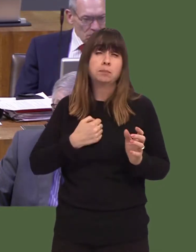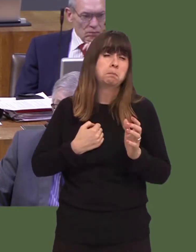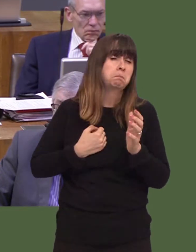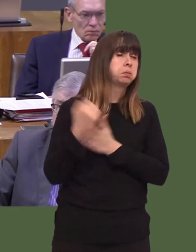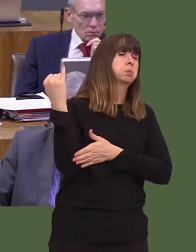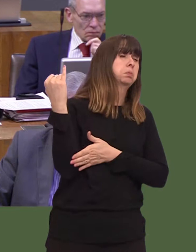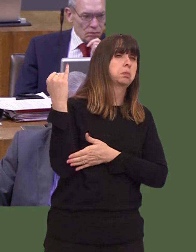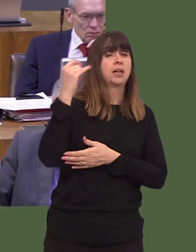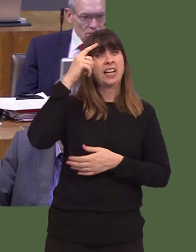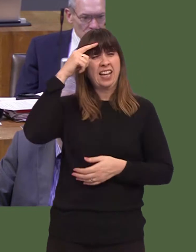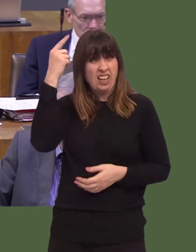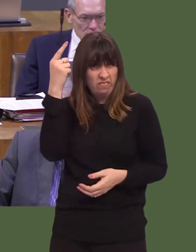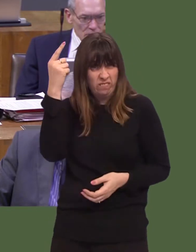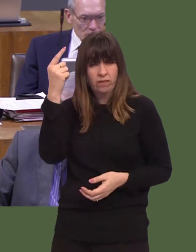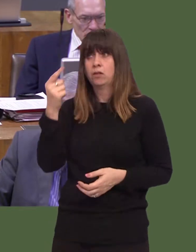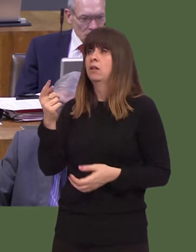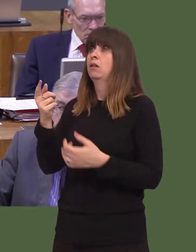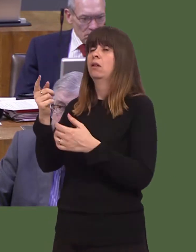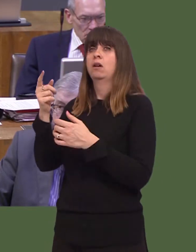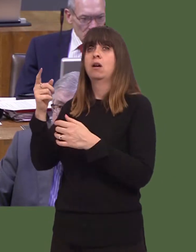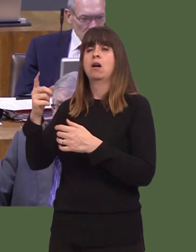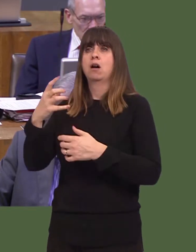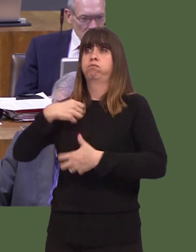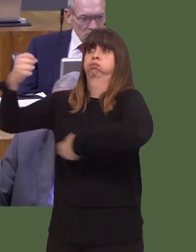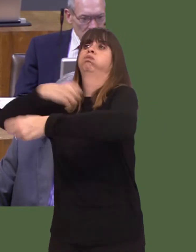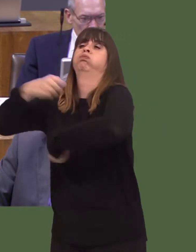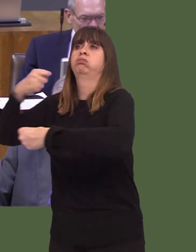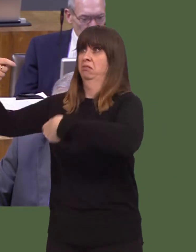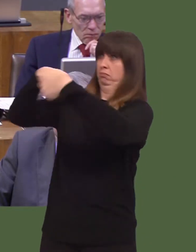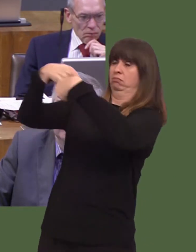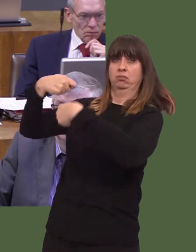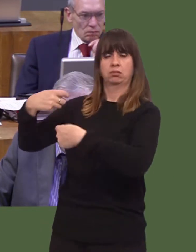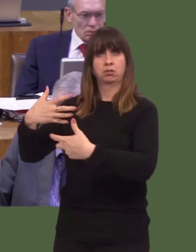suggestion that there will be a clawback of existing powers, or that powers that return